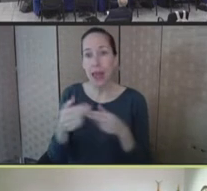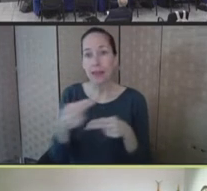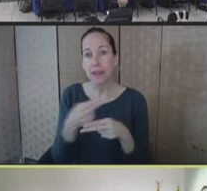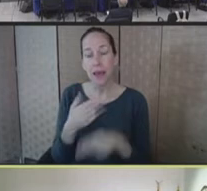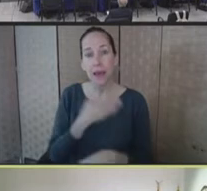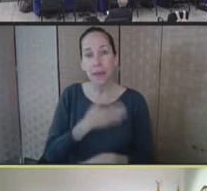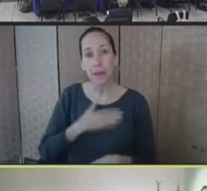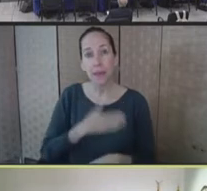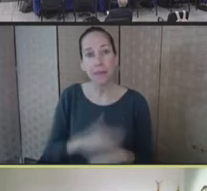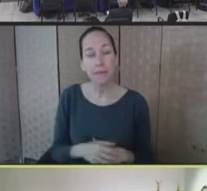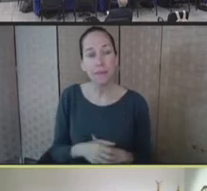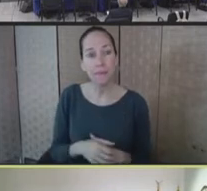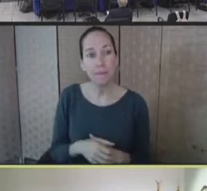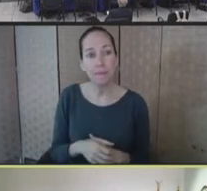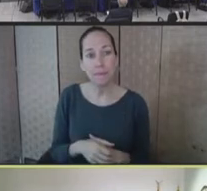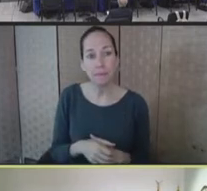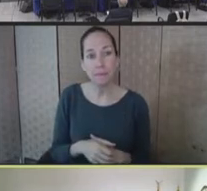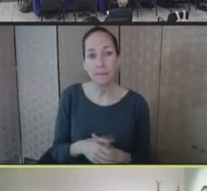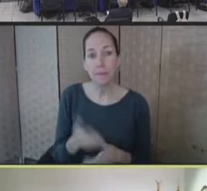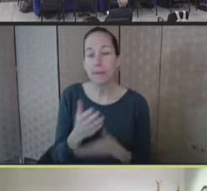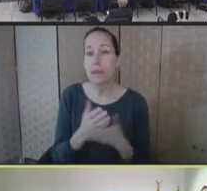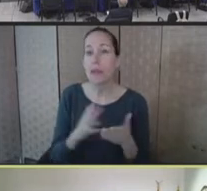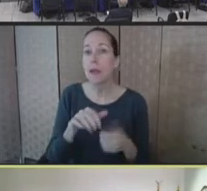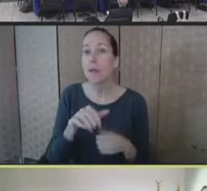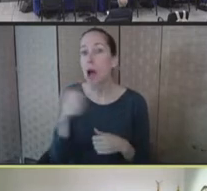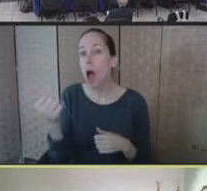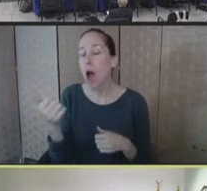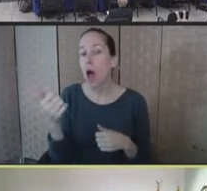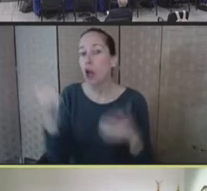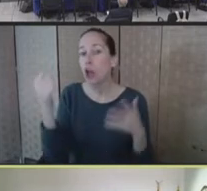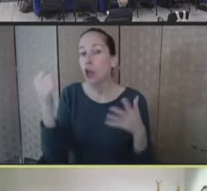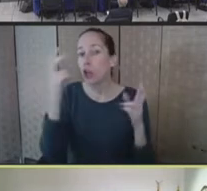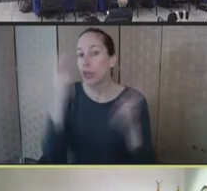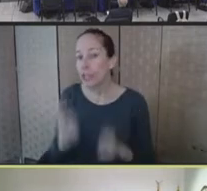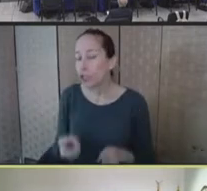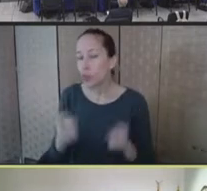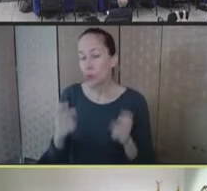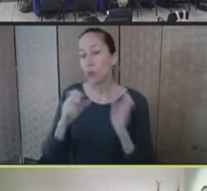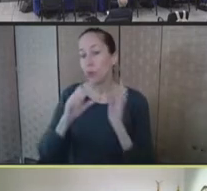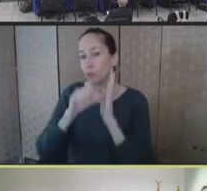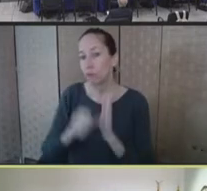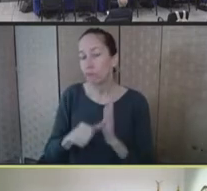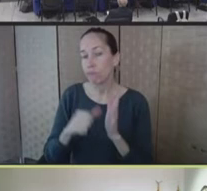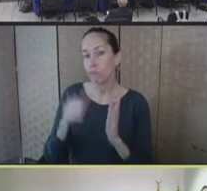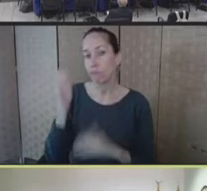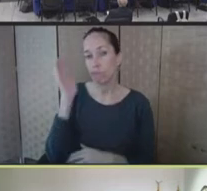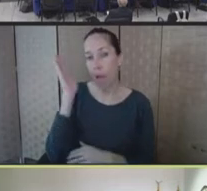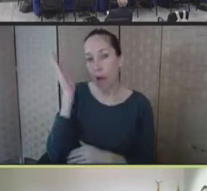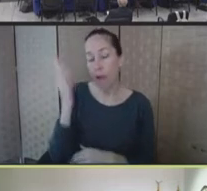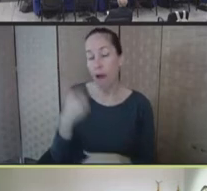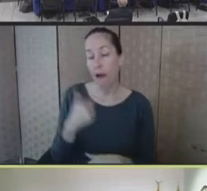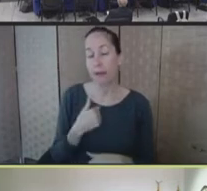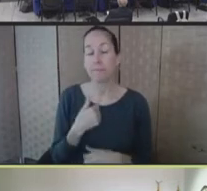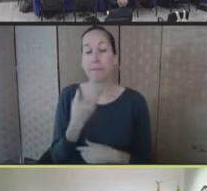A couple other areas to highlight on. And again, Dr. Carter had talked about support to